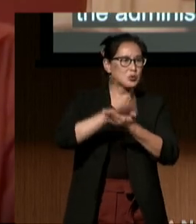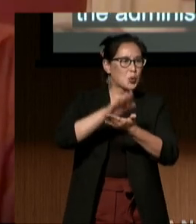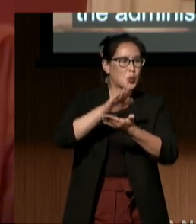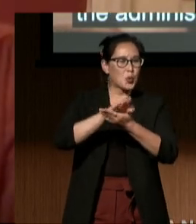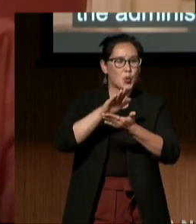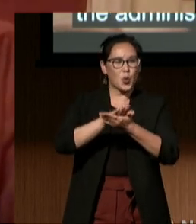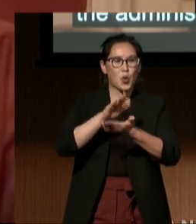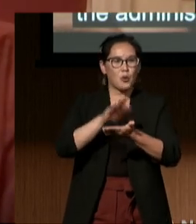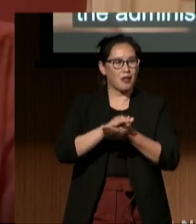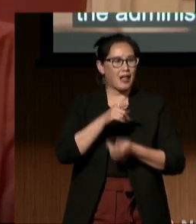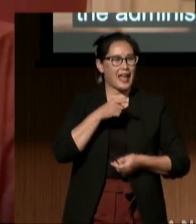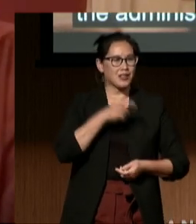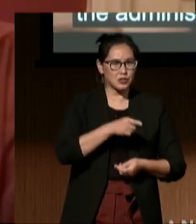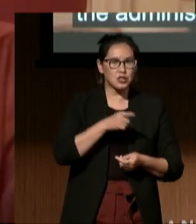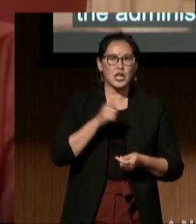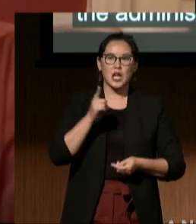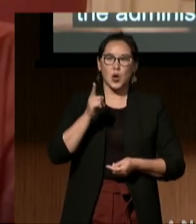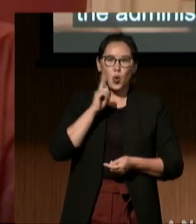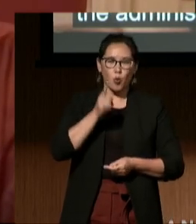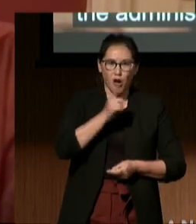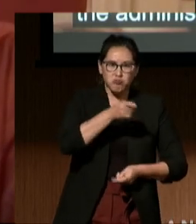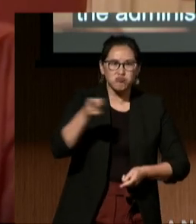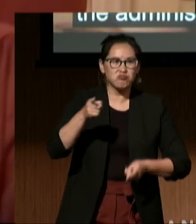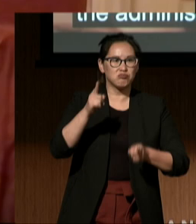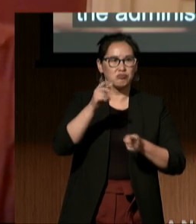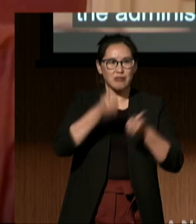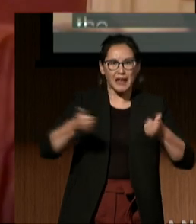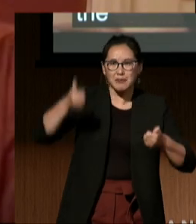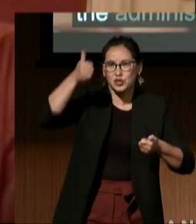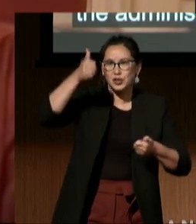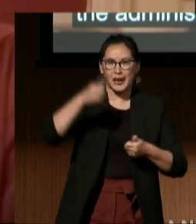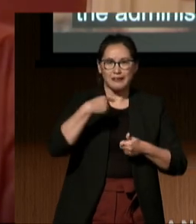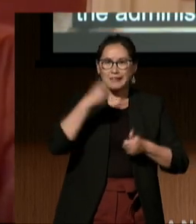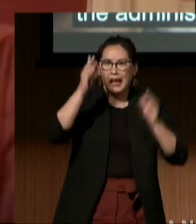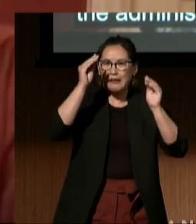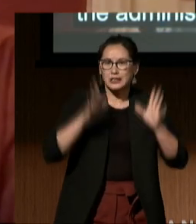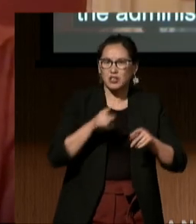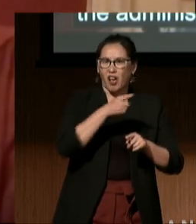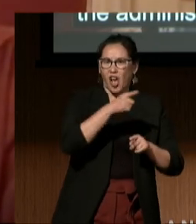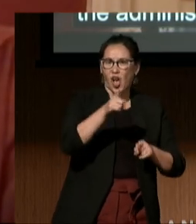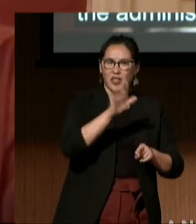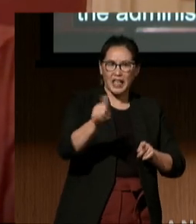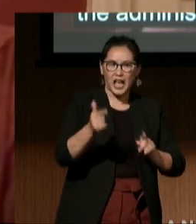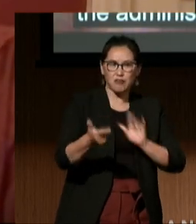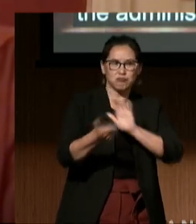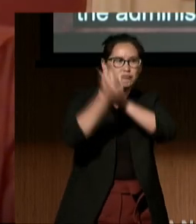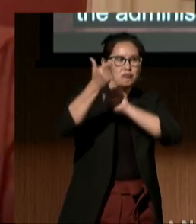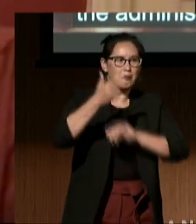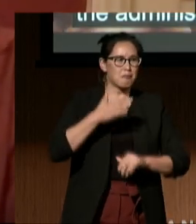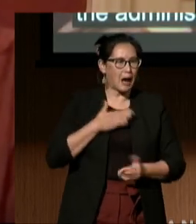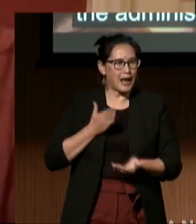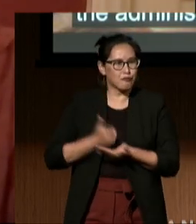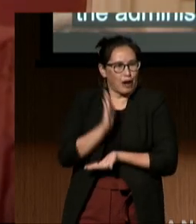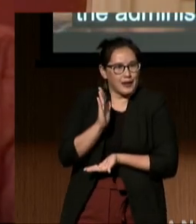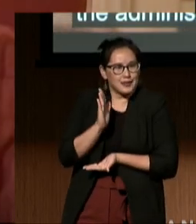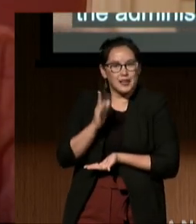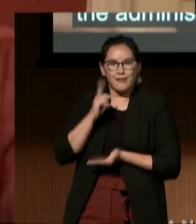to tell the administrators and teachers that they had violated my rights to an equitable education.